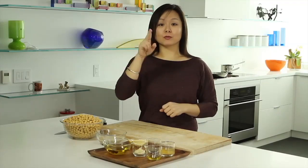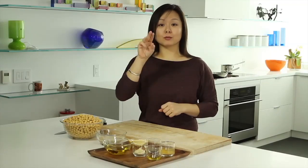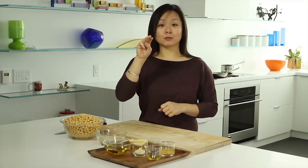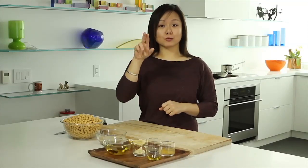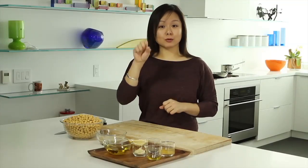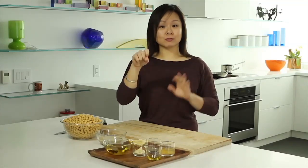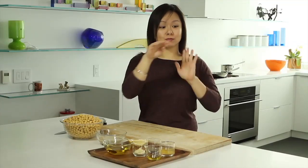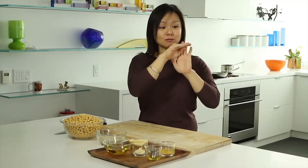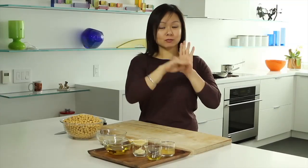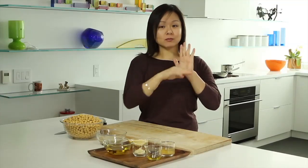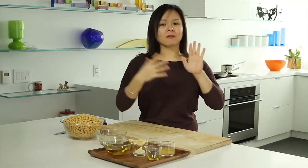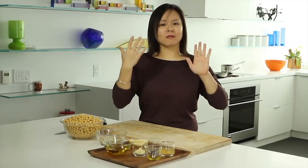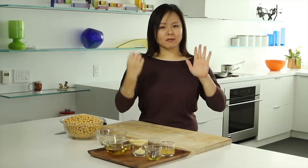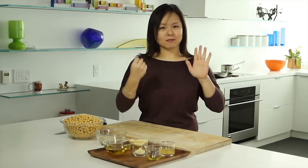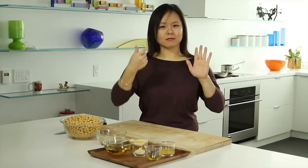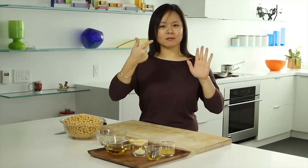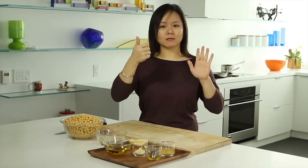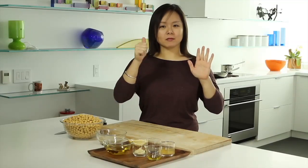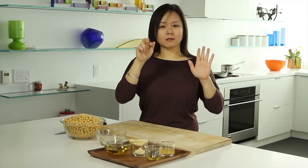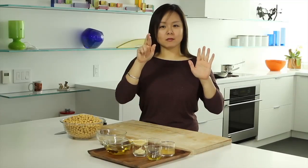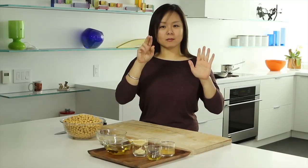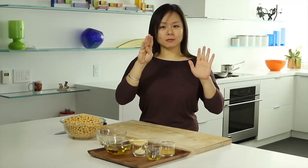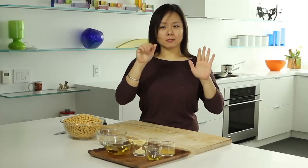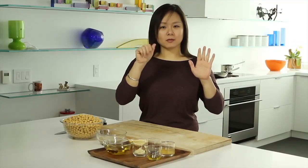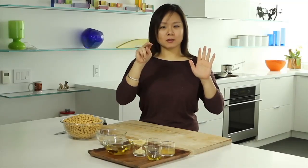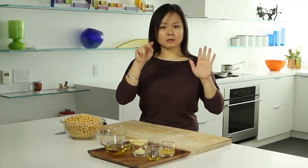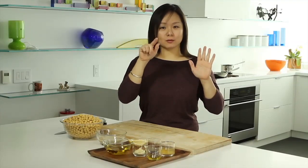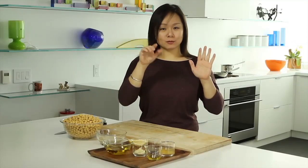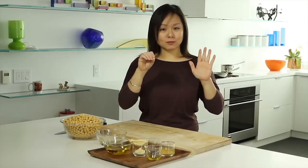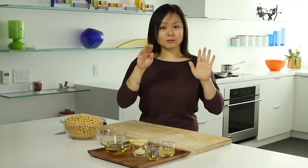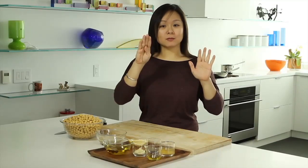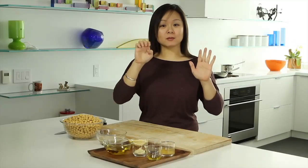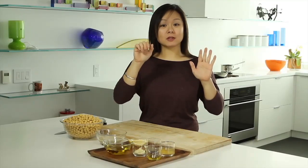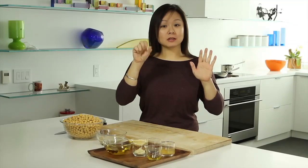Many hummus recipes ask for "garbanzo beans", it's